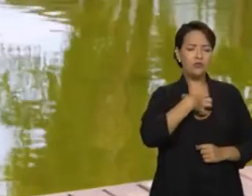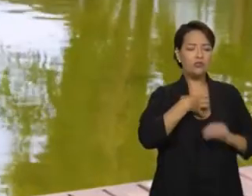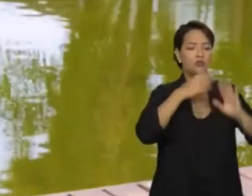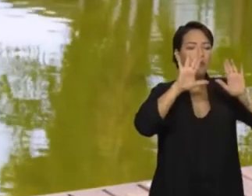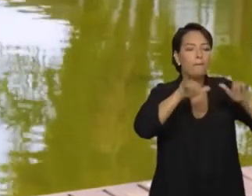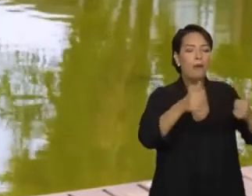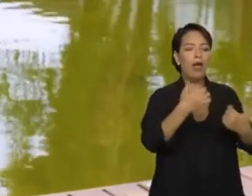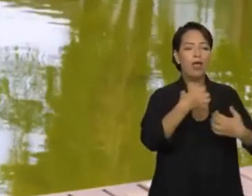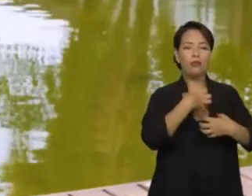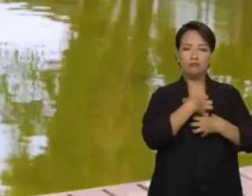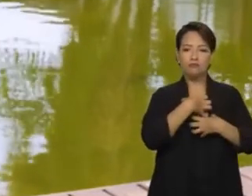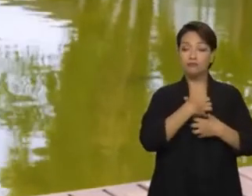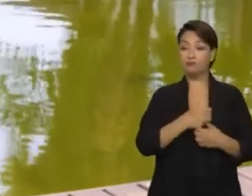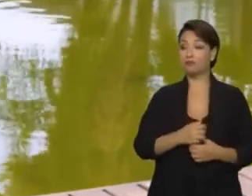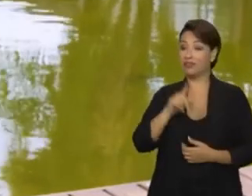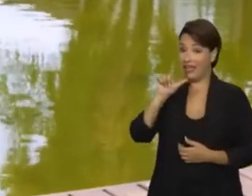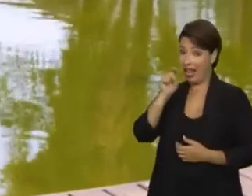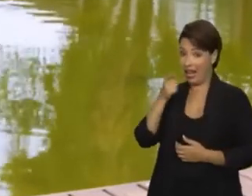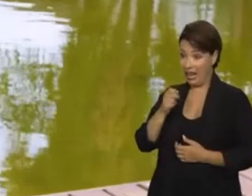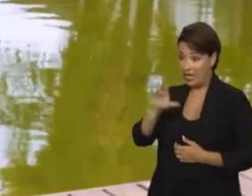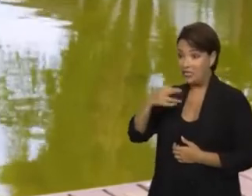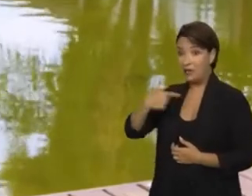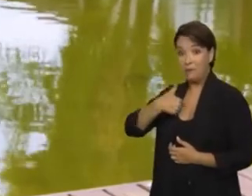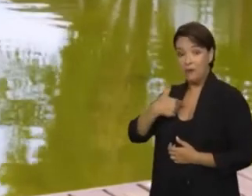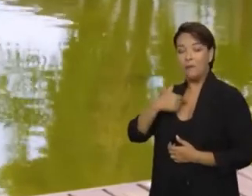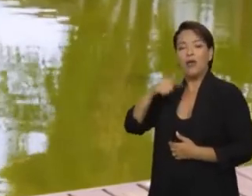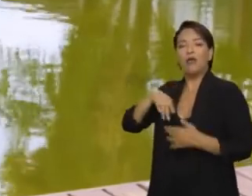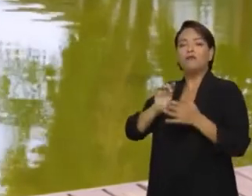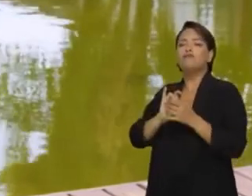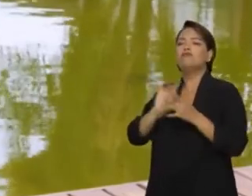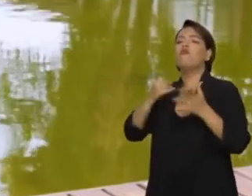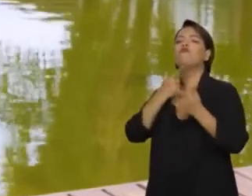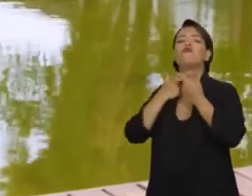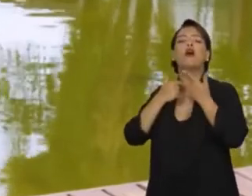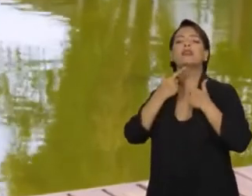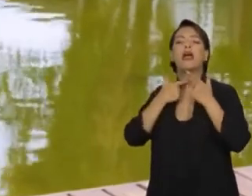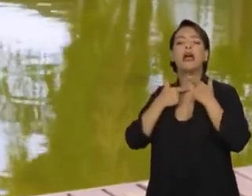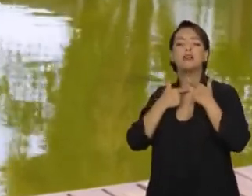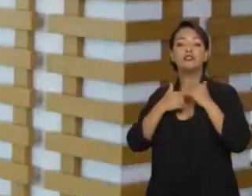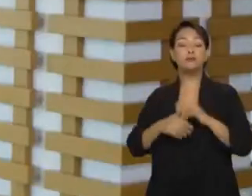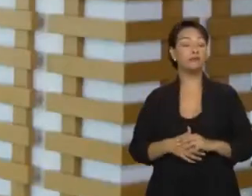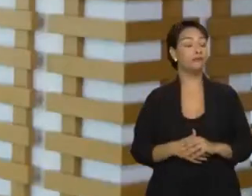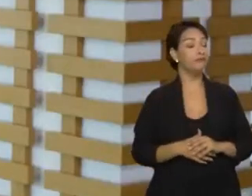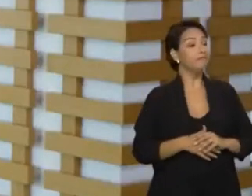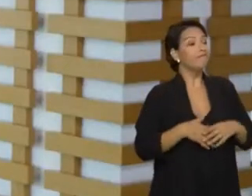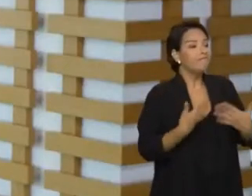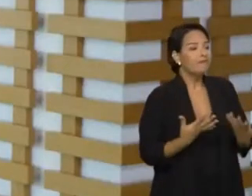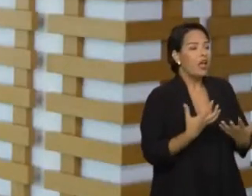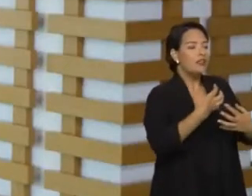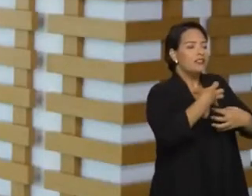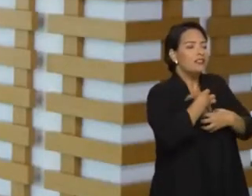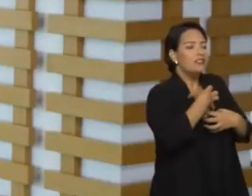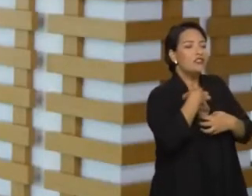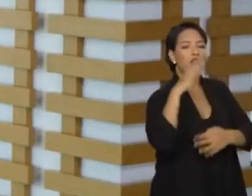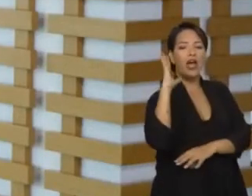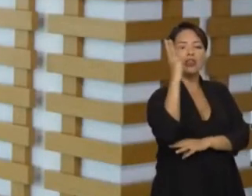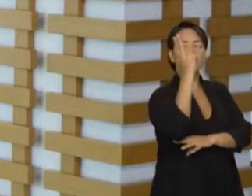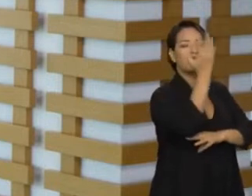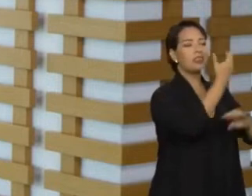I understand as leisure what we do of our own free will. It's about feeling nature close to me.